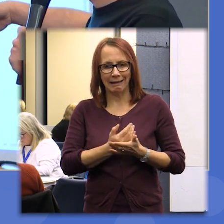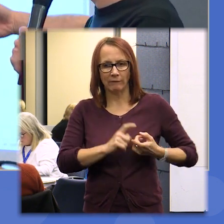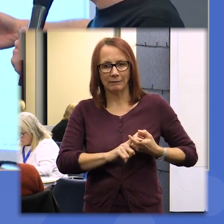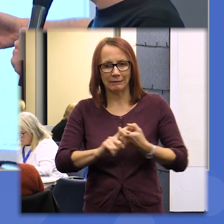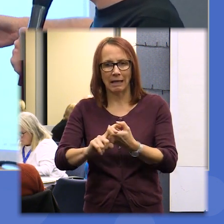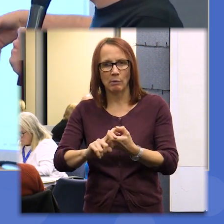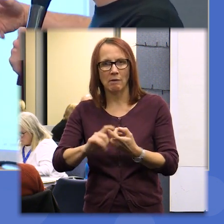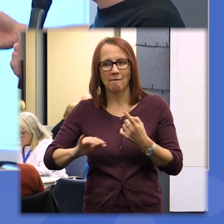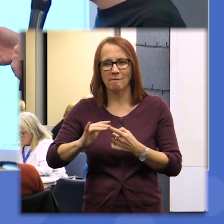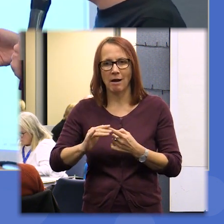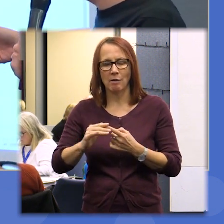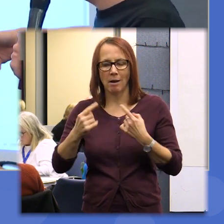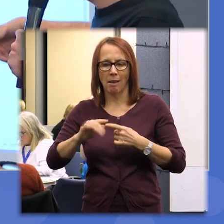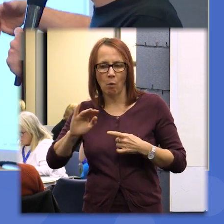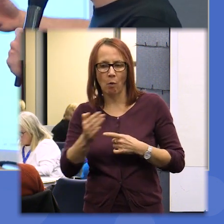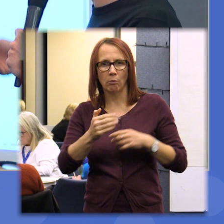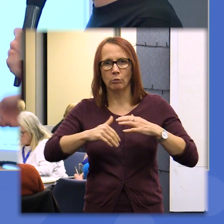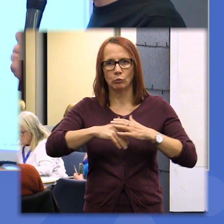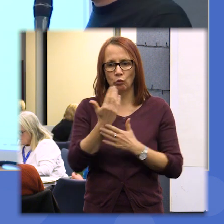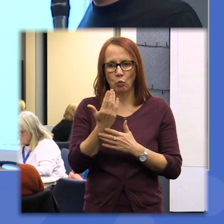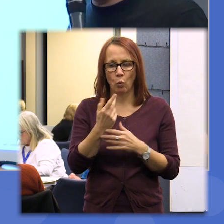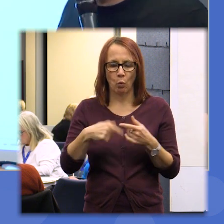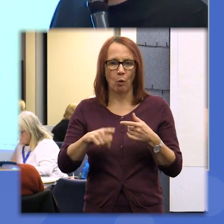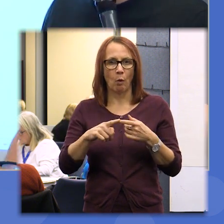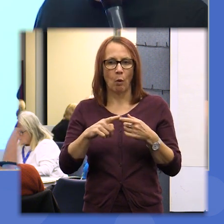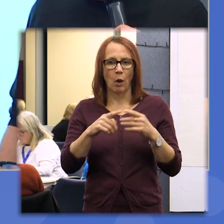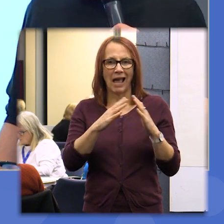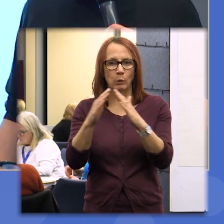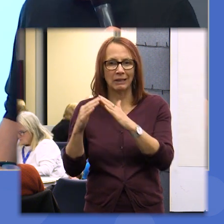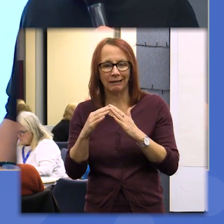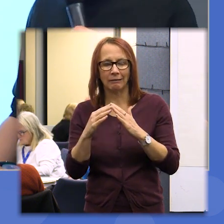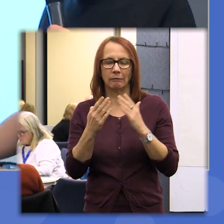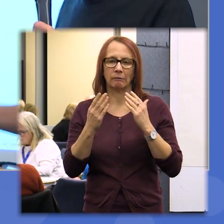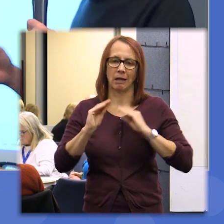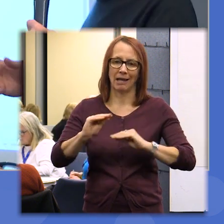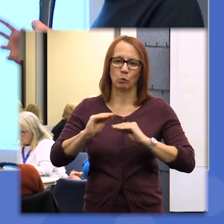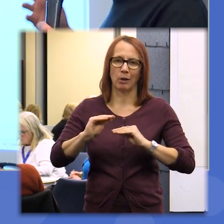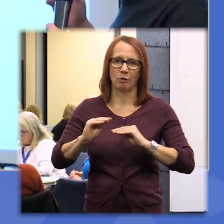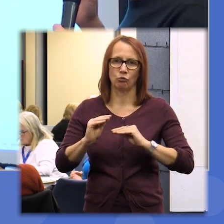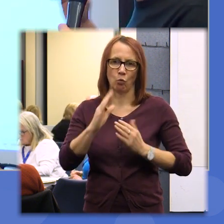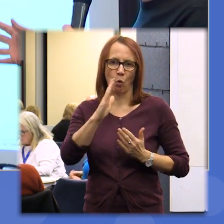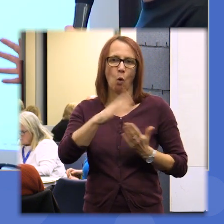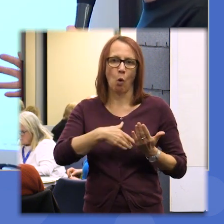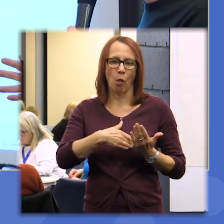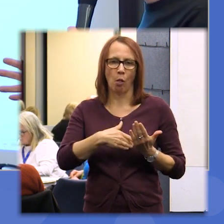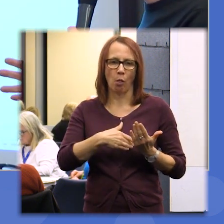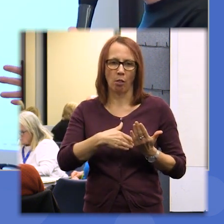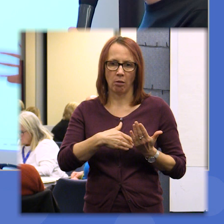people to grow in housing and education all came up as topics that you want to talk about so they'll be they'll be fed into the process of setting the agenda